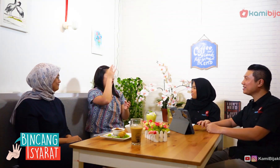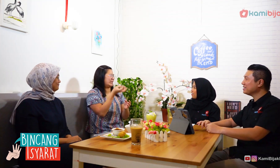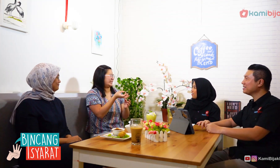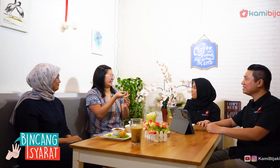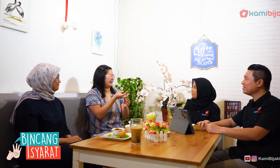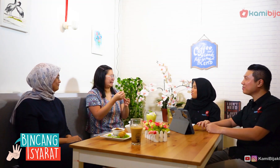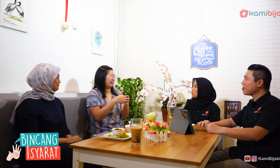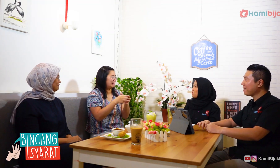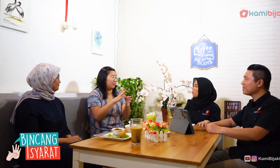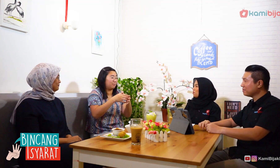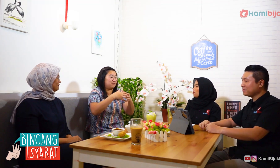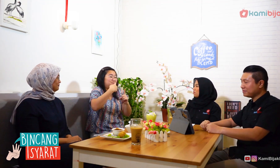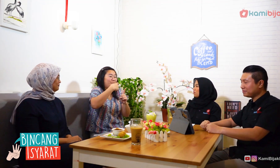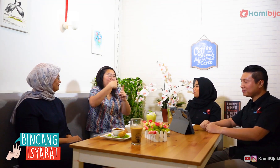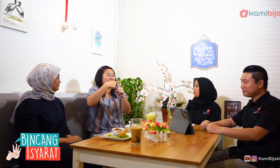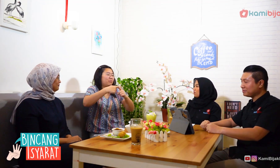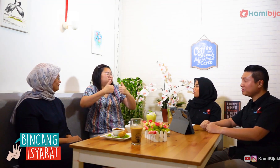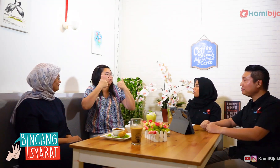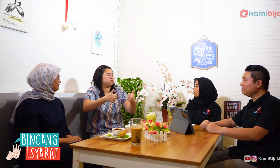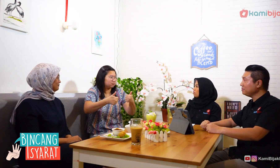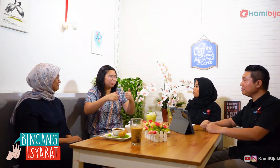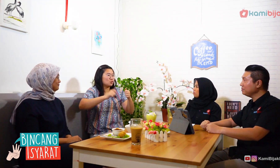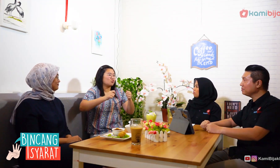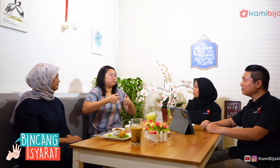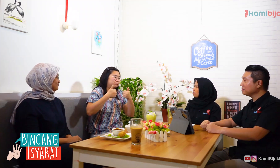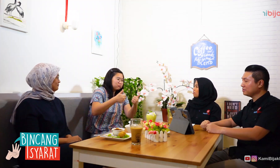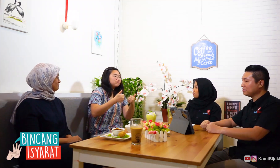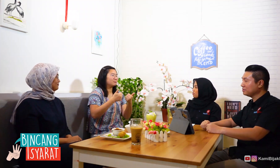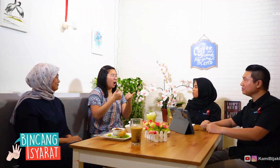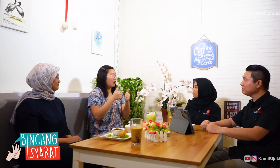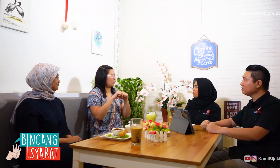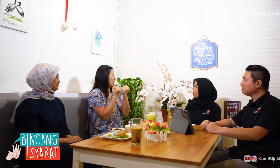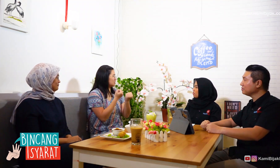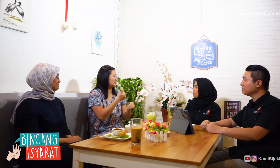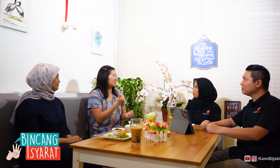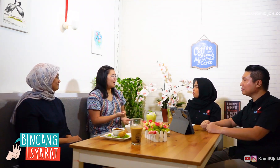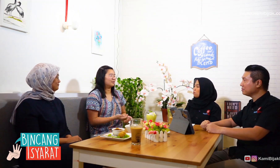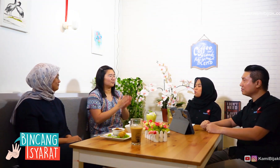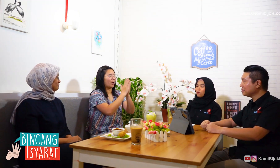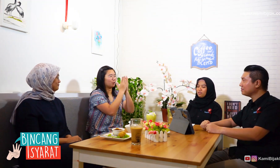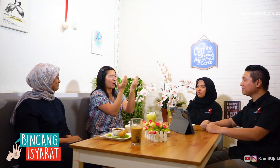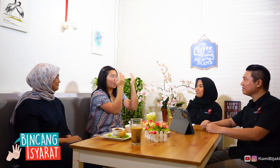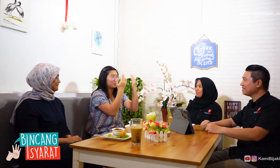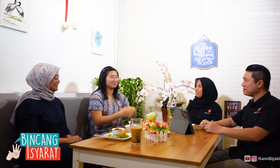If people increase and the legal basis is strong, it can be made into an organization. Please pray for it